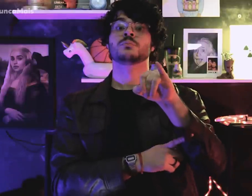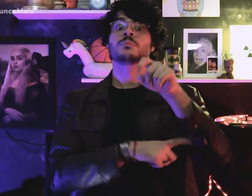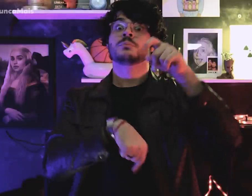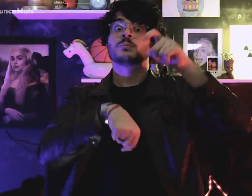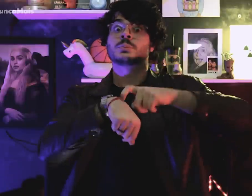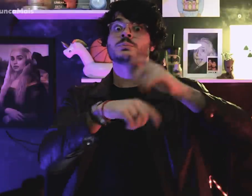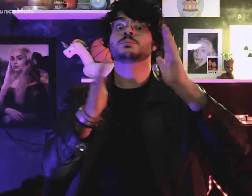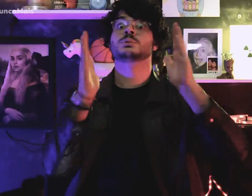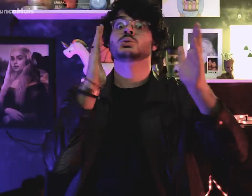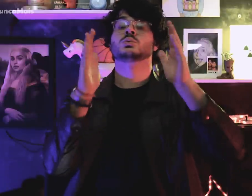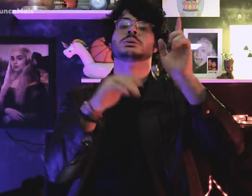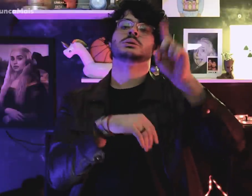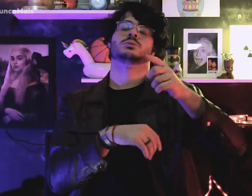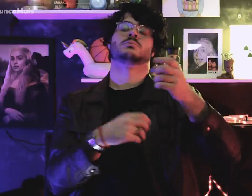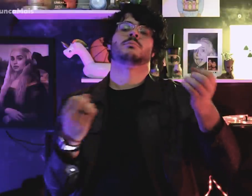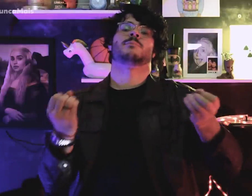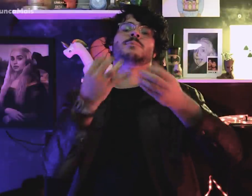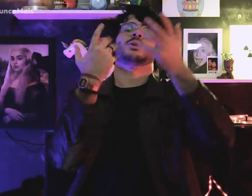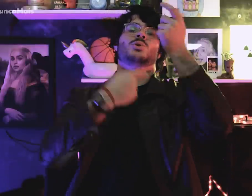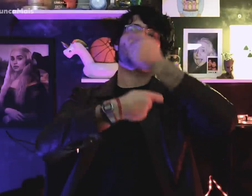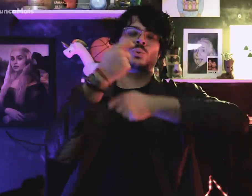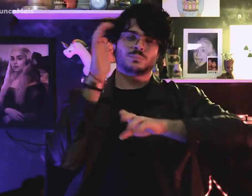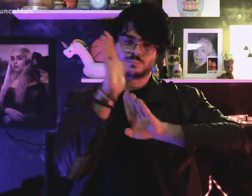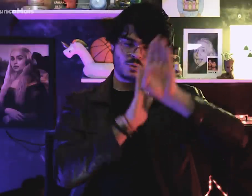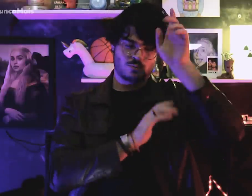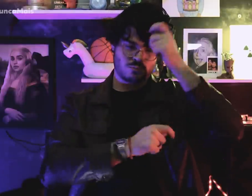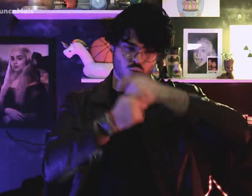during the Economic Miracle.